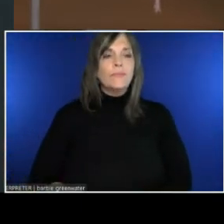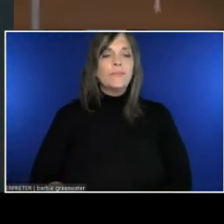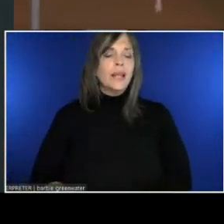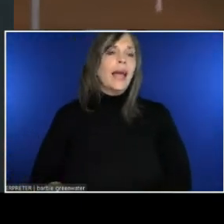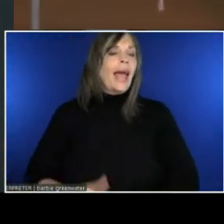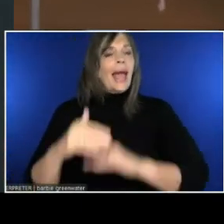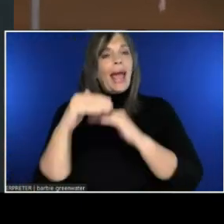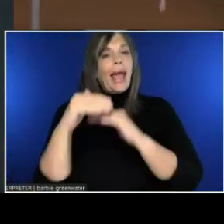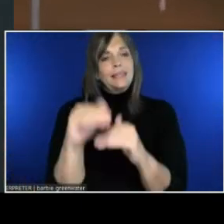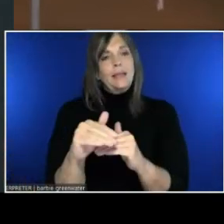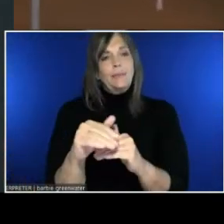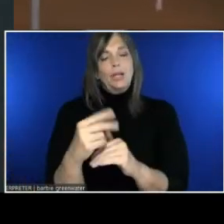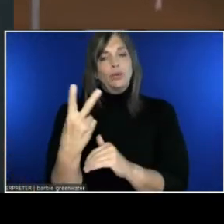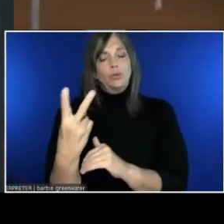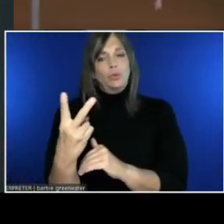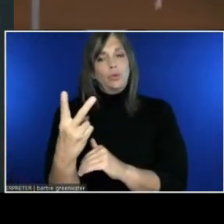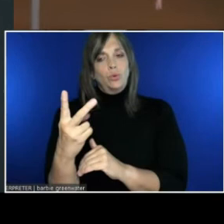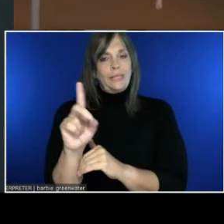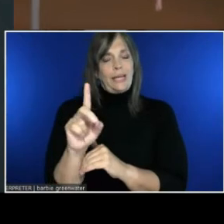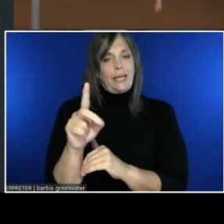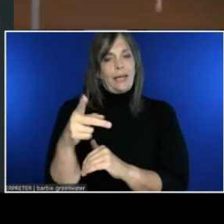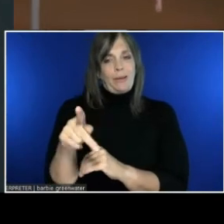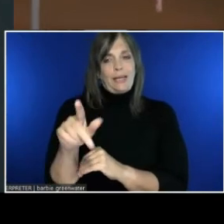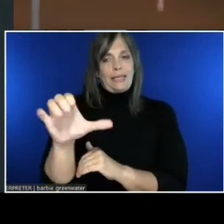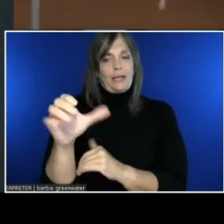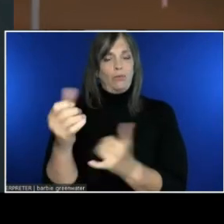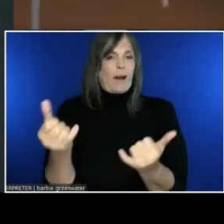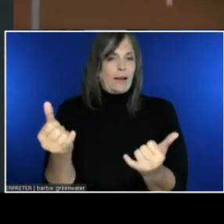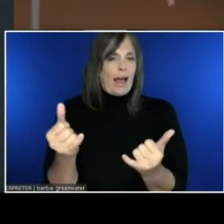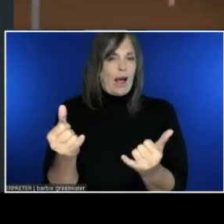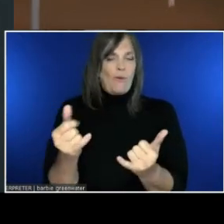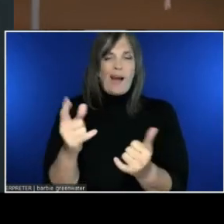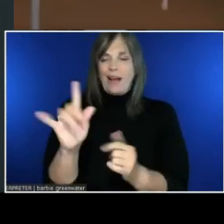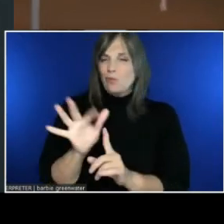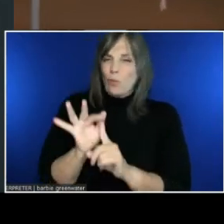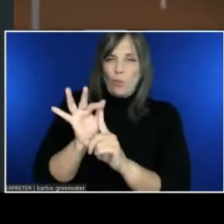And due to a weird quirk I won't delve into too much, it still requires you to unmute